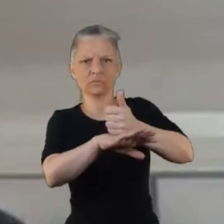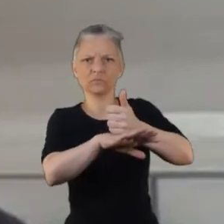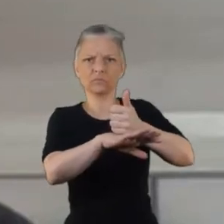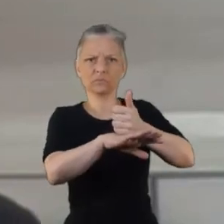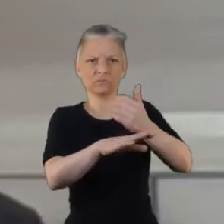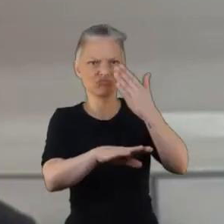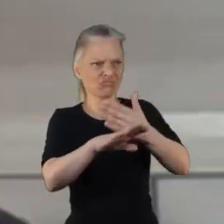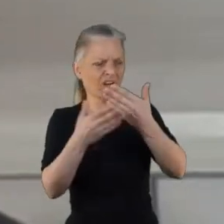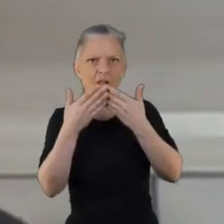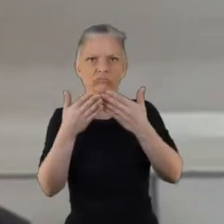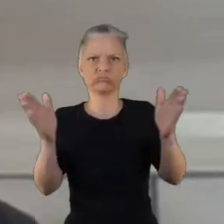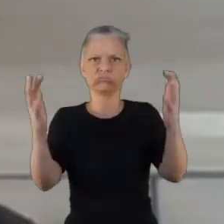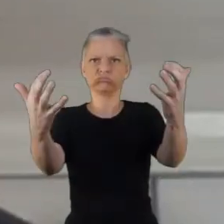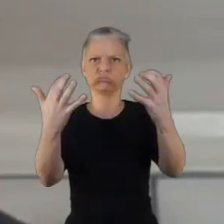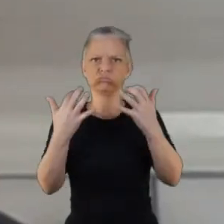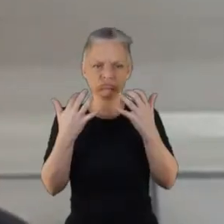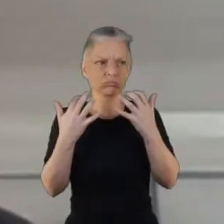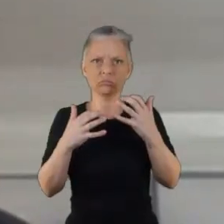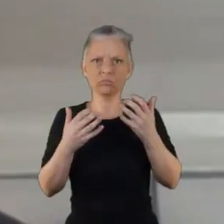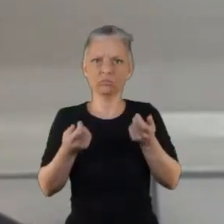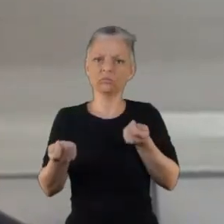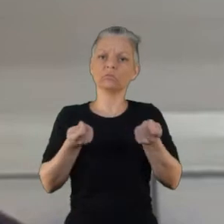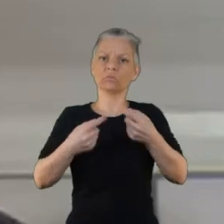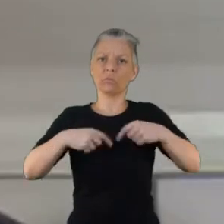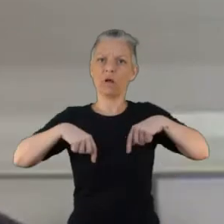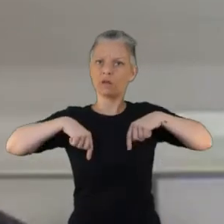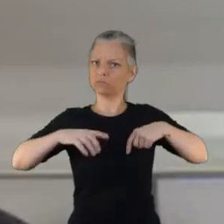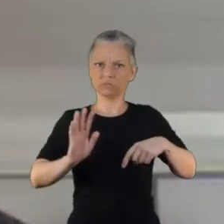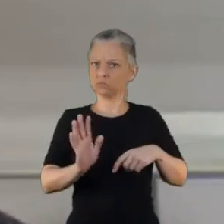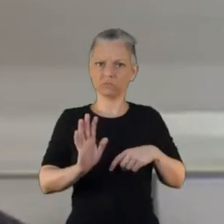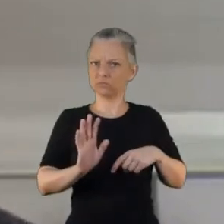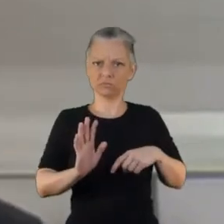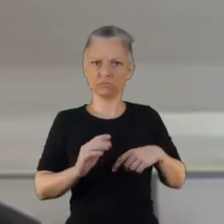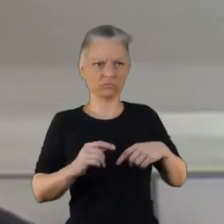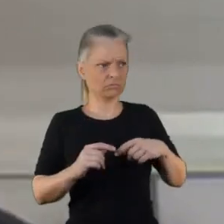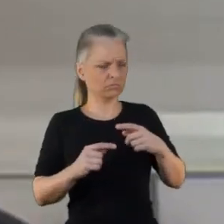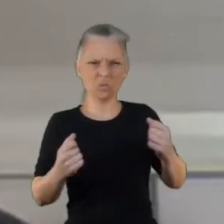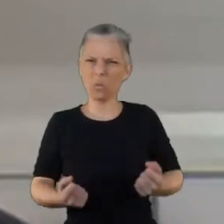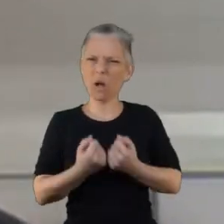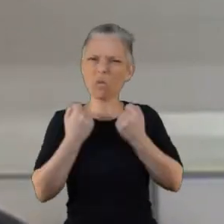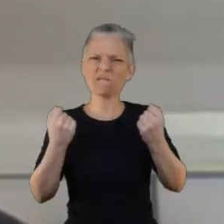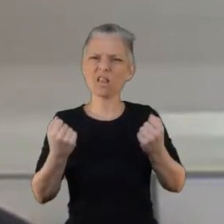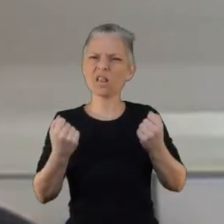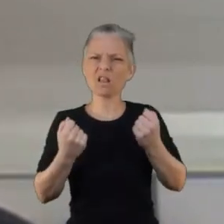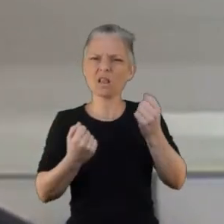an organisation but it not being run by us. We didn't have titles we didn't have lanyards and which again had been your advice so it